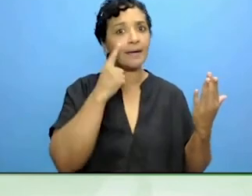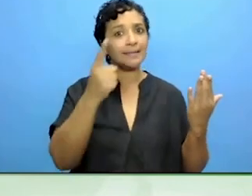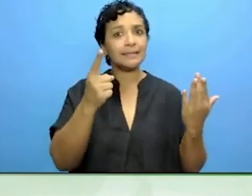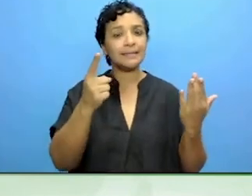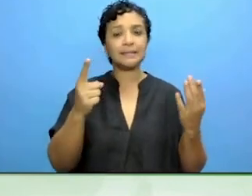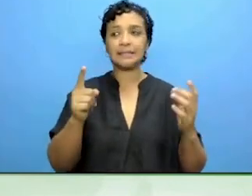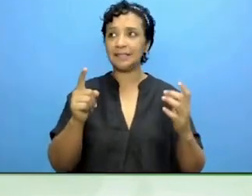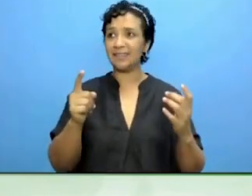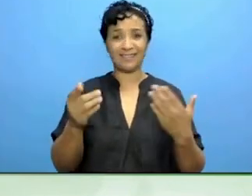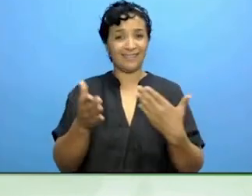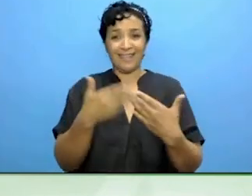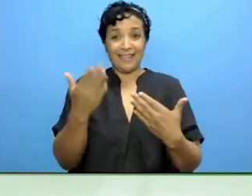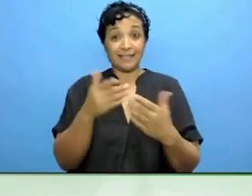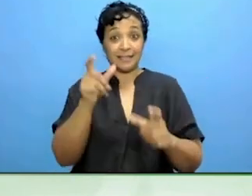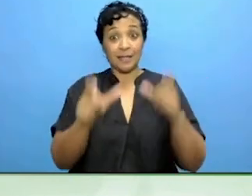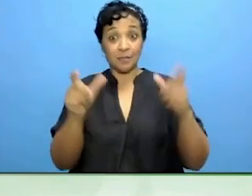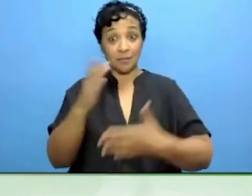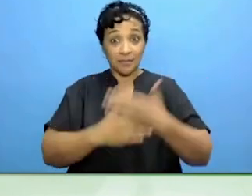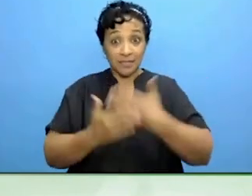empowered through appropriate devices.